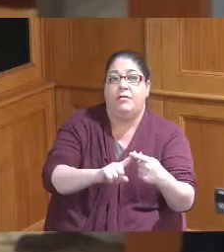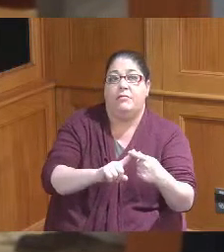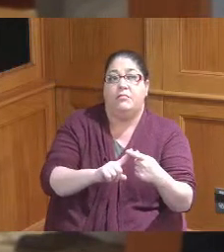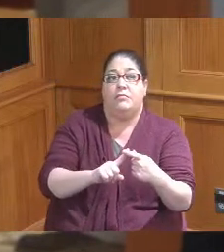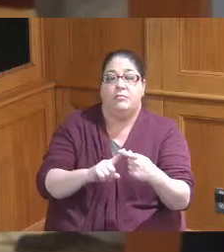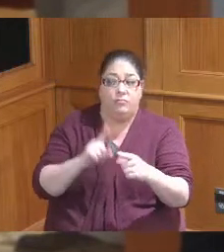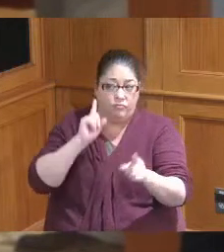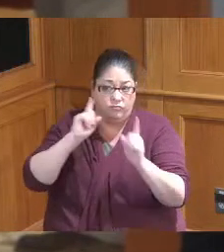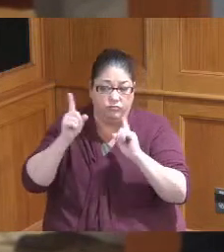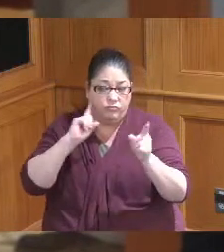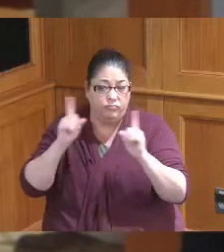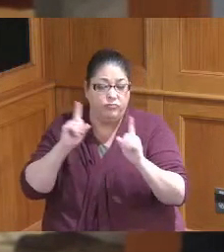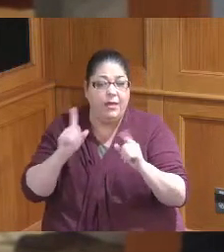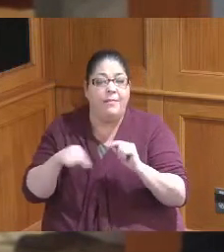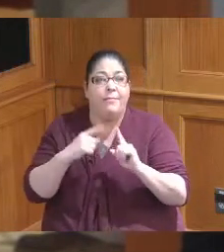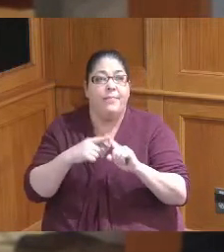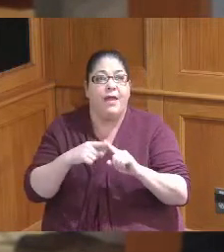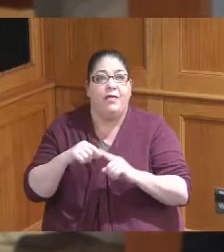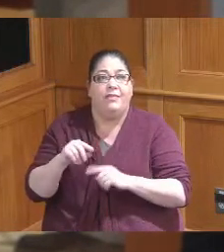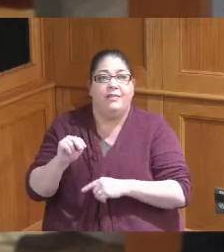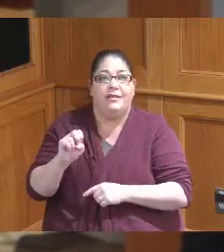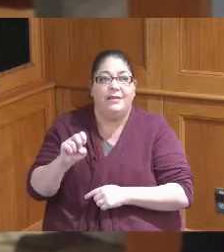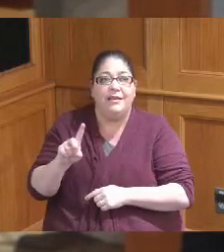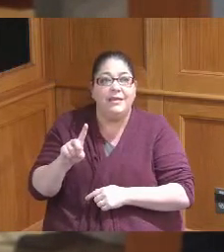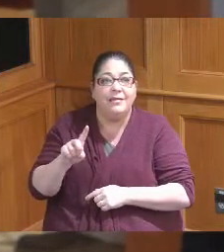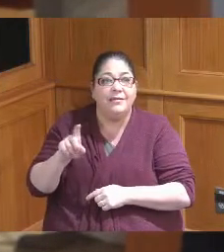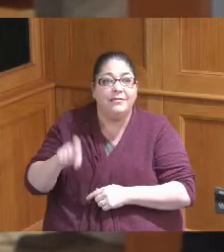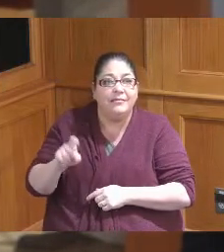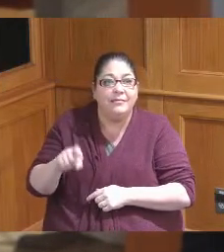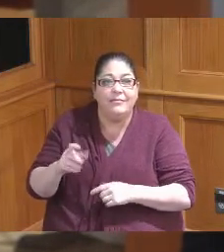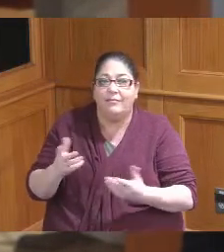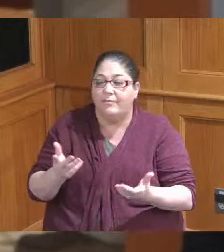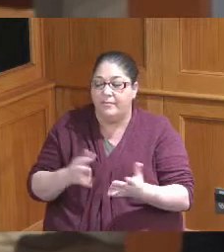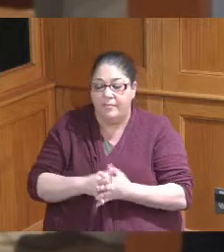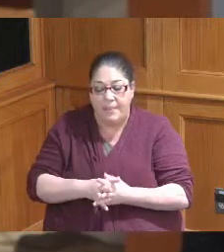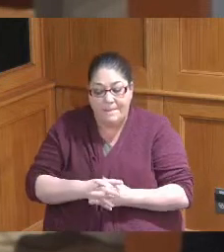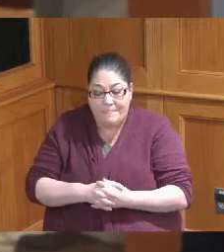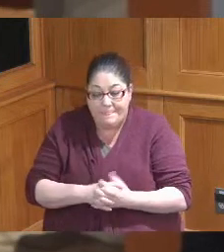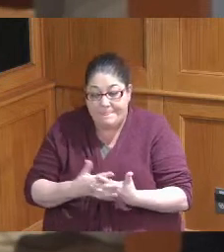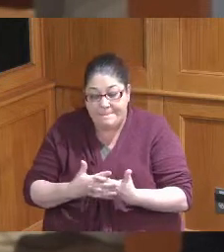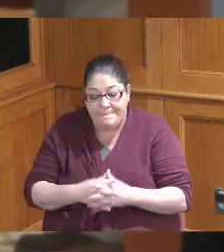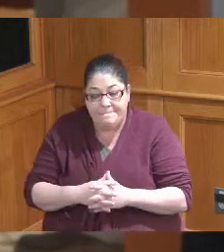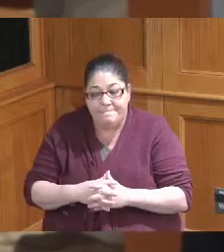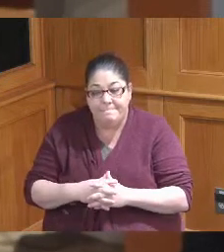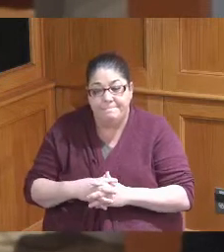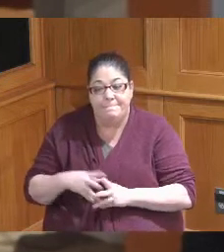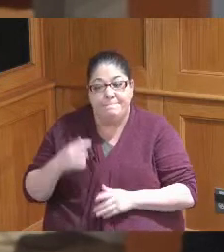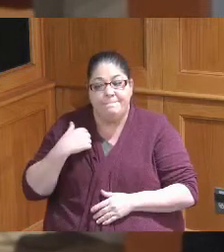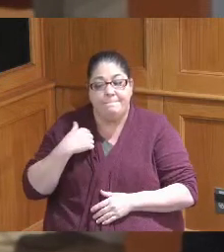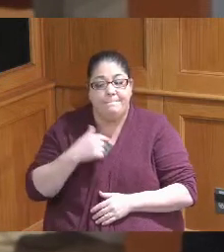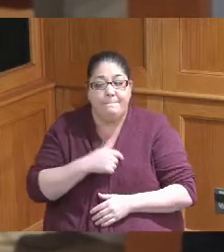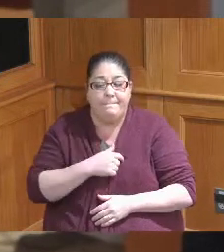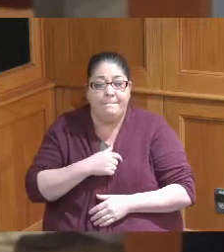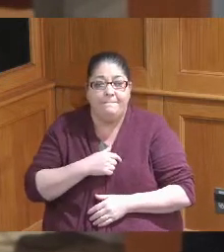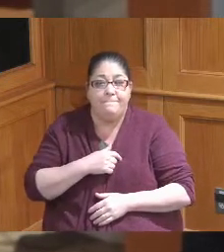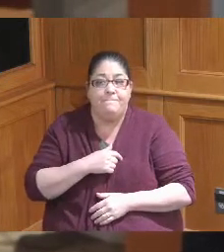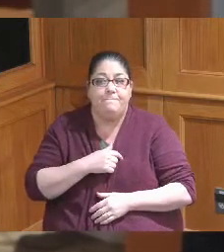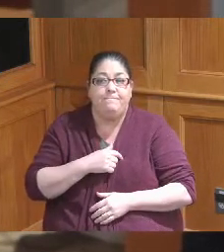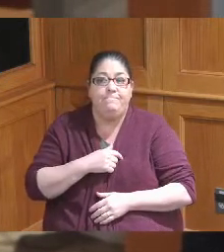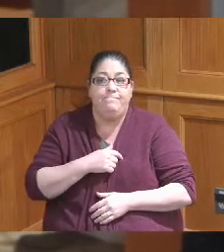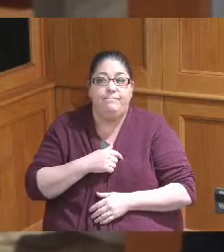been out there lately about the need there right so we actually I believe even the city when they